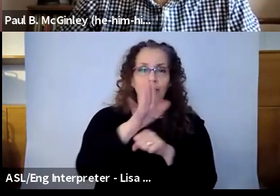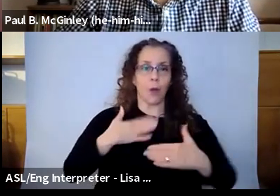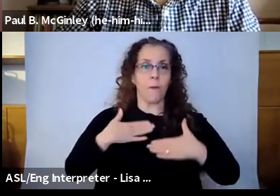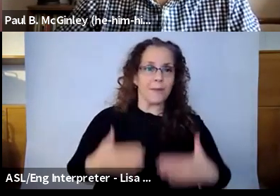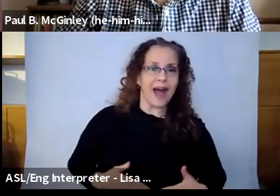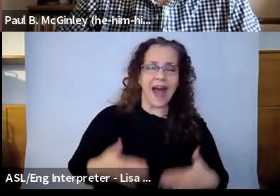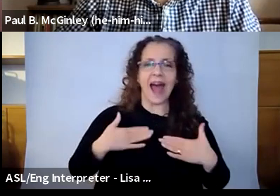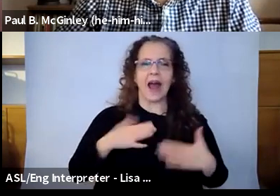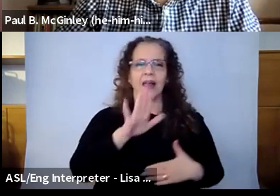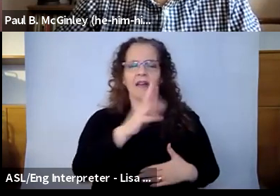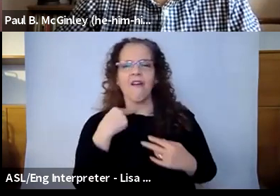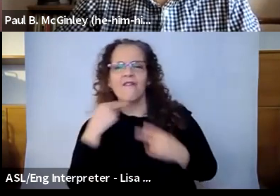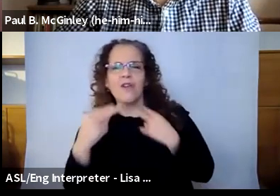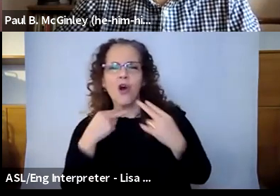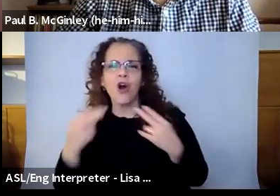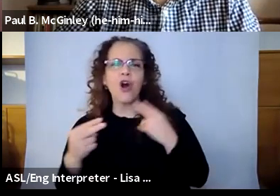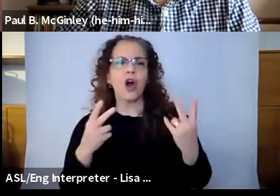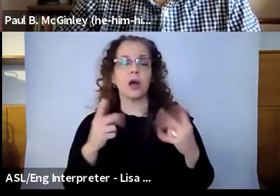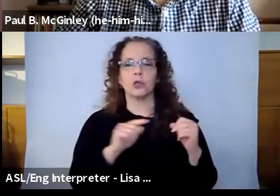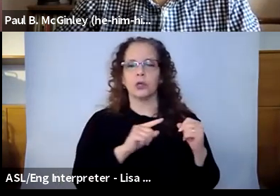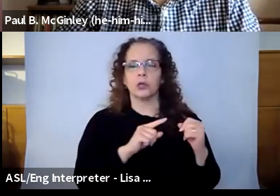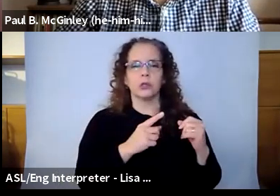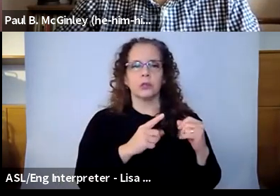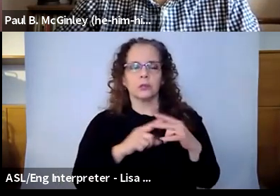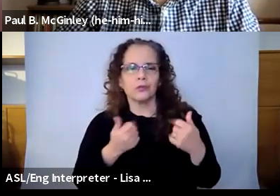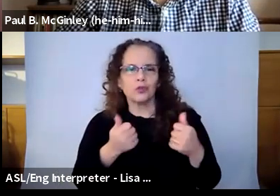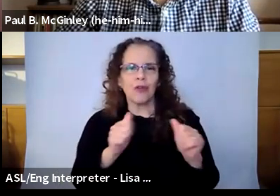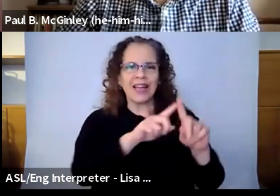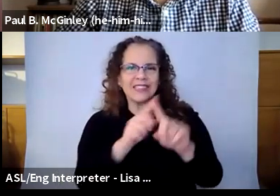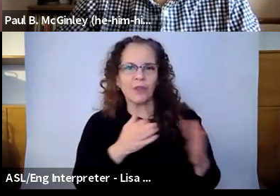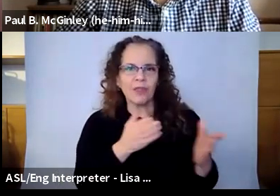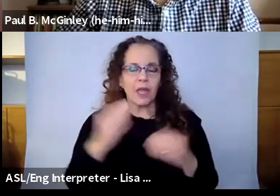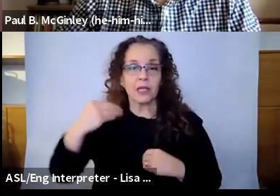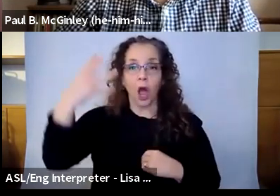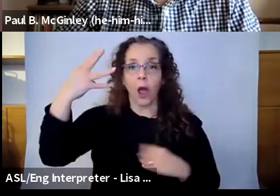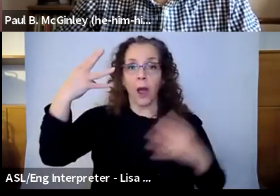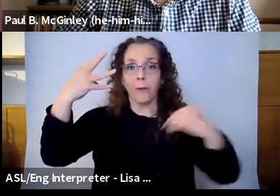something, through doing a scavenger hunt, through turning their cameras on and off, getting really close to the